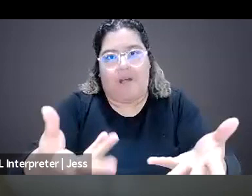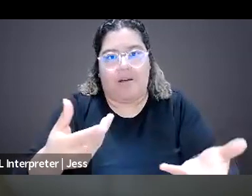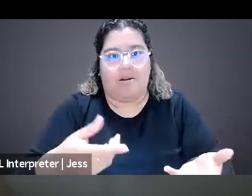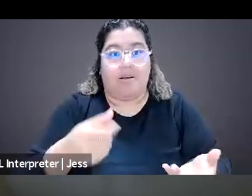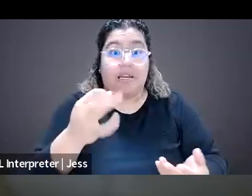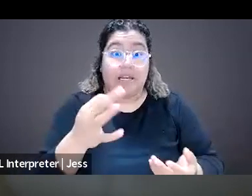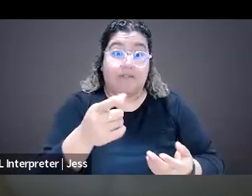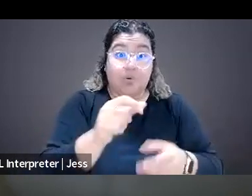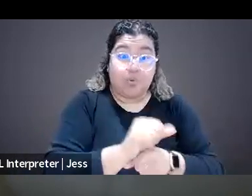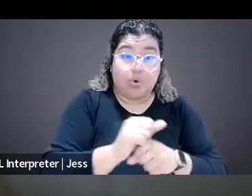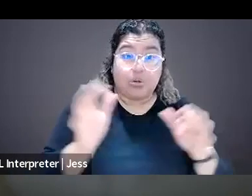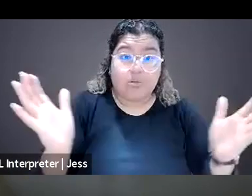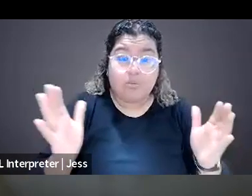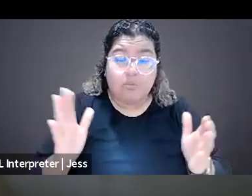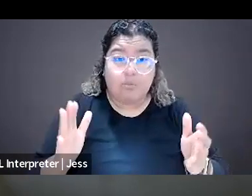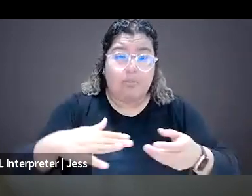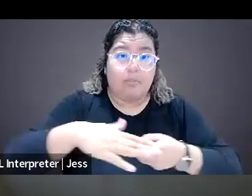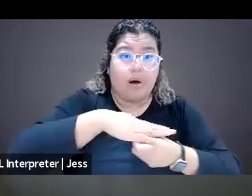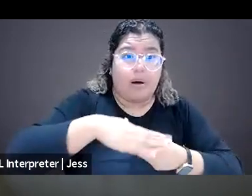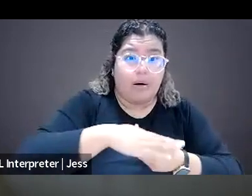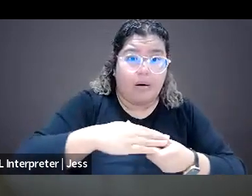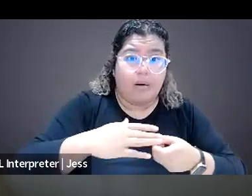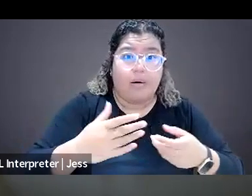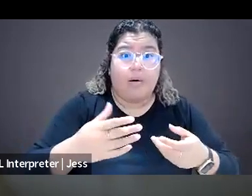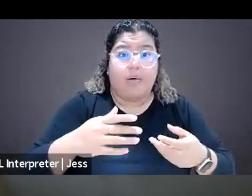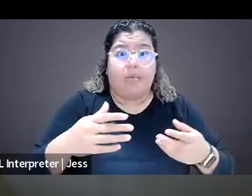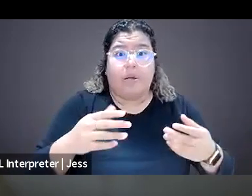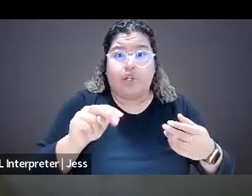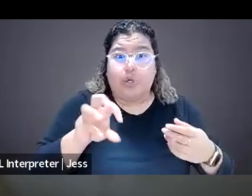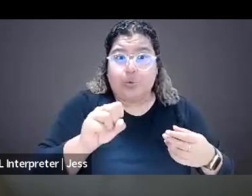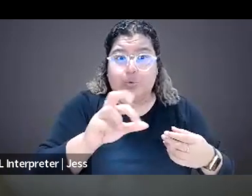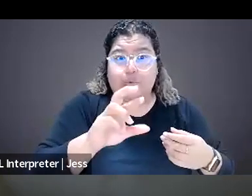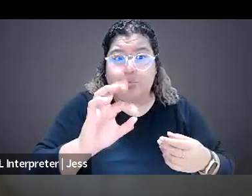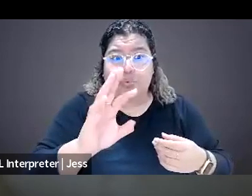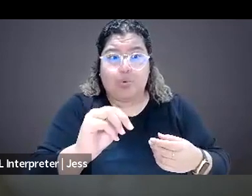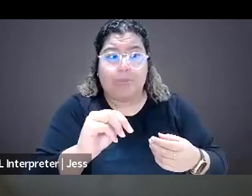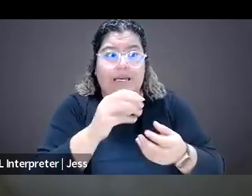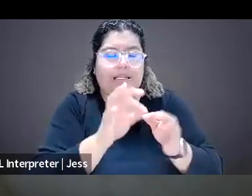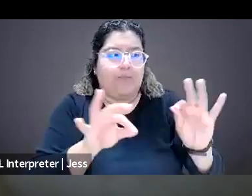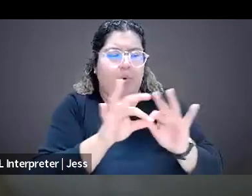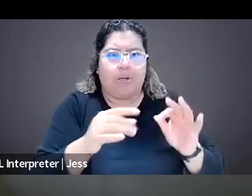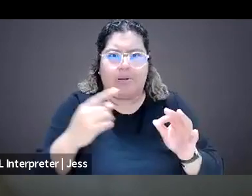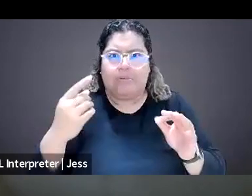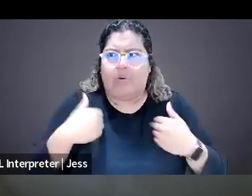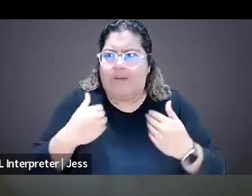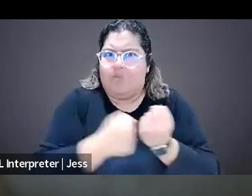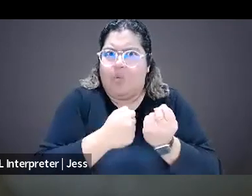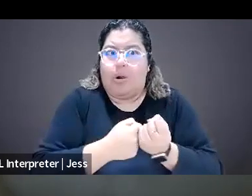like you don't have anyone necessarily there and it's helpful to just have people that aren't your boss or like a personal friend